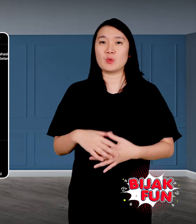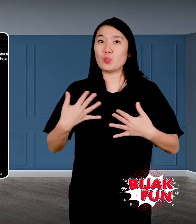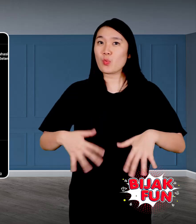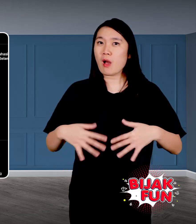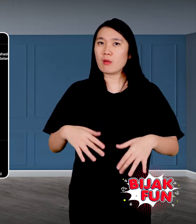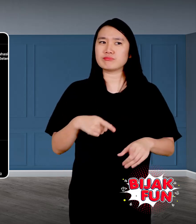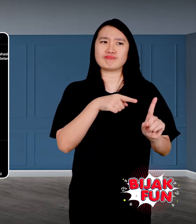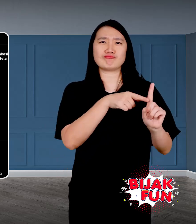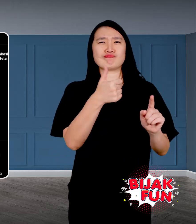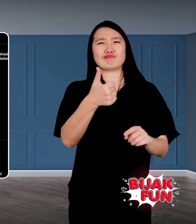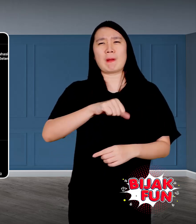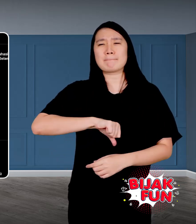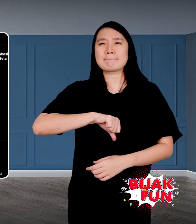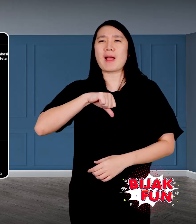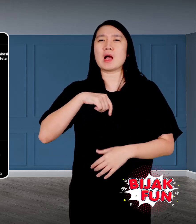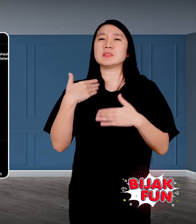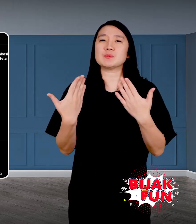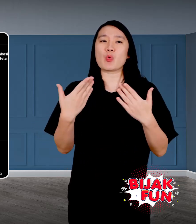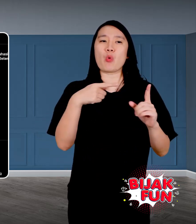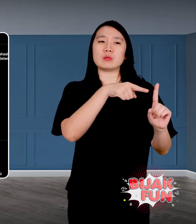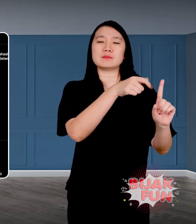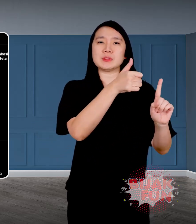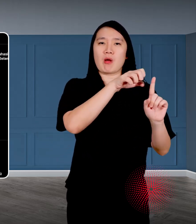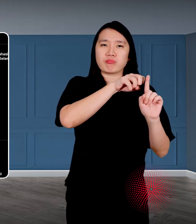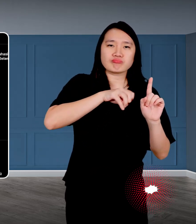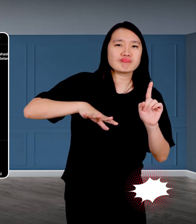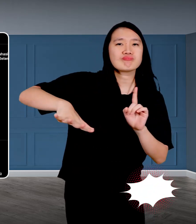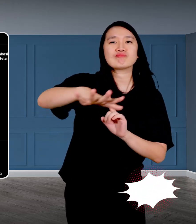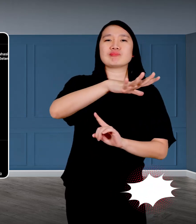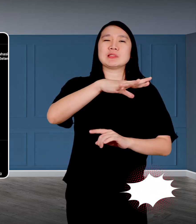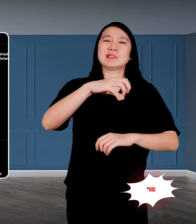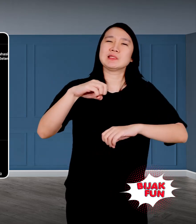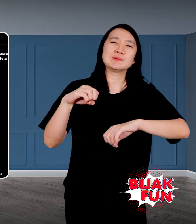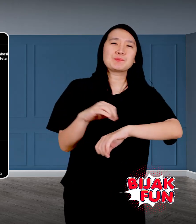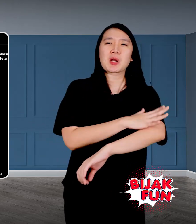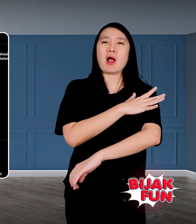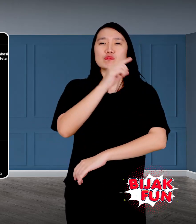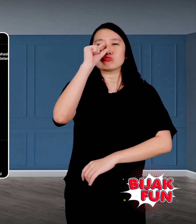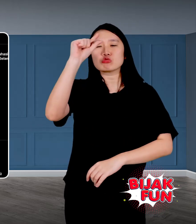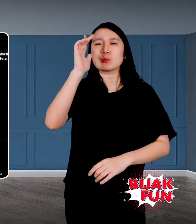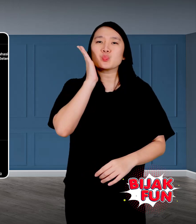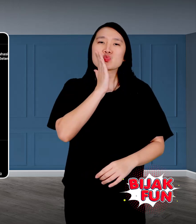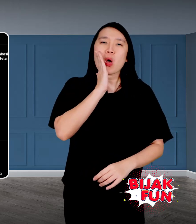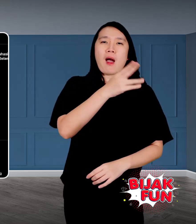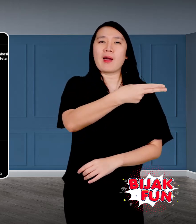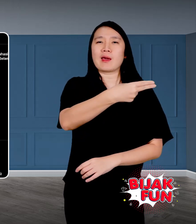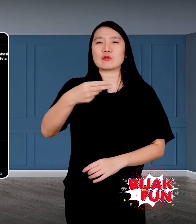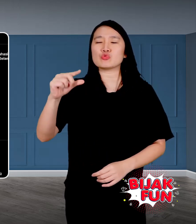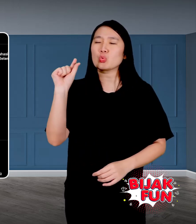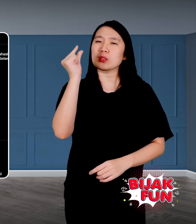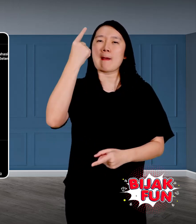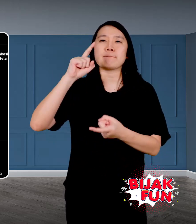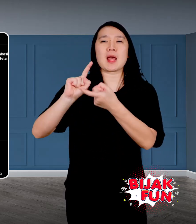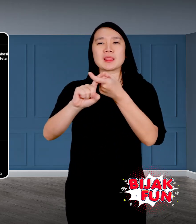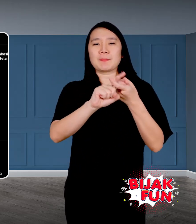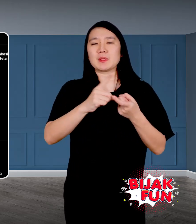Wow, so proud of Ernest, I hope he can inspiring for Indonesian youth,